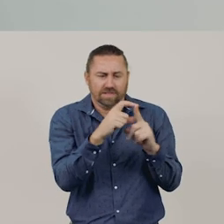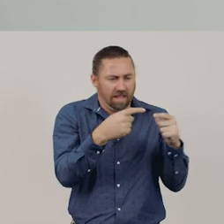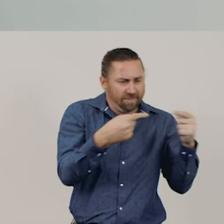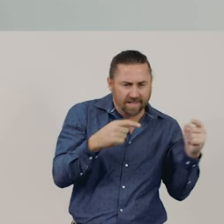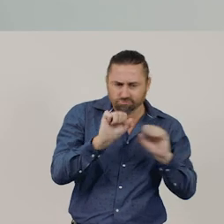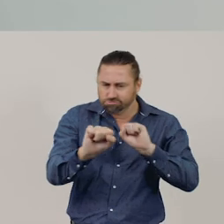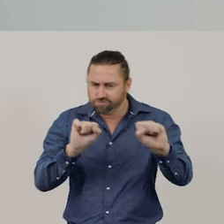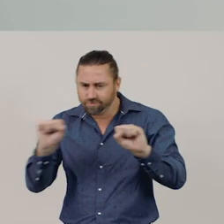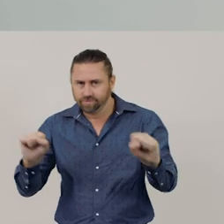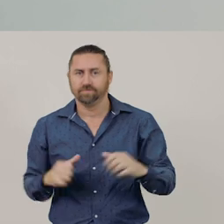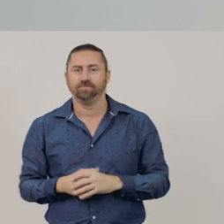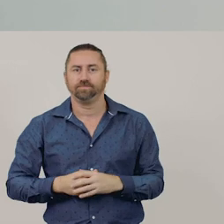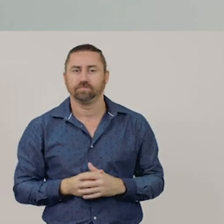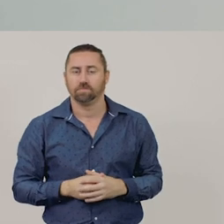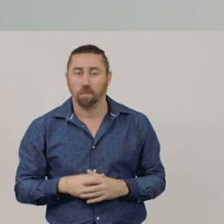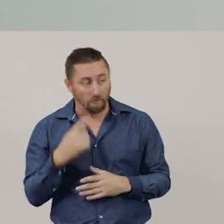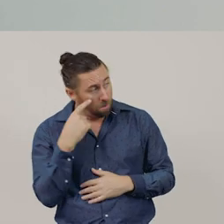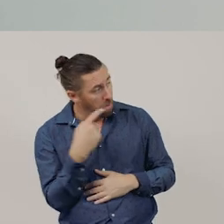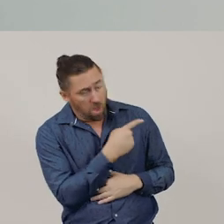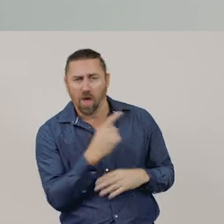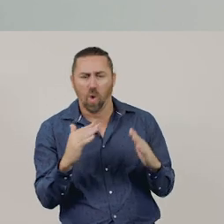Let's count the vertices, or corners, of this object.